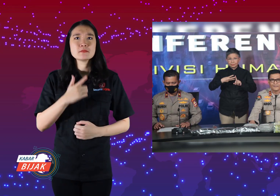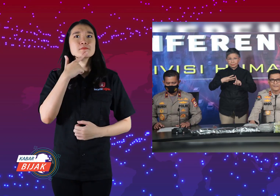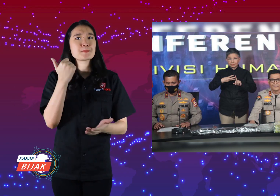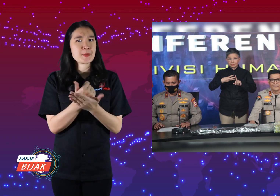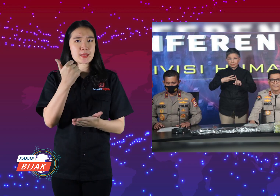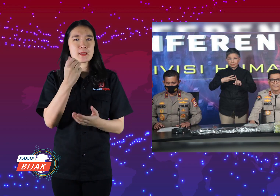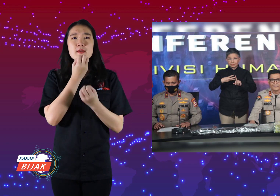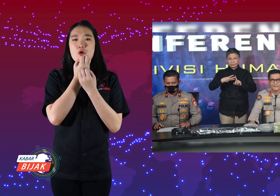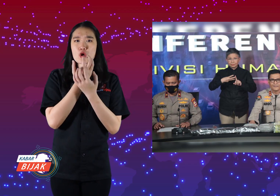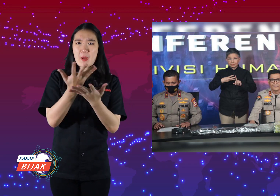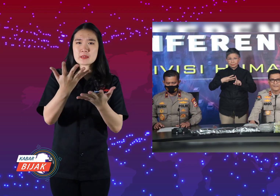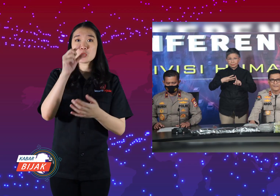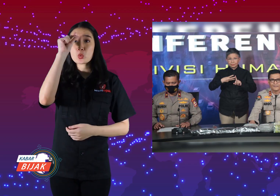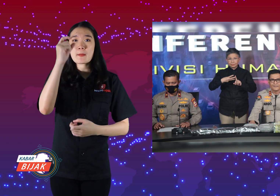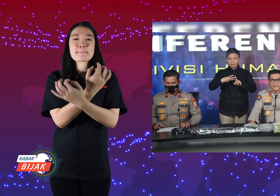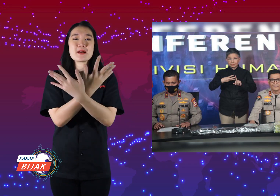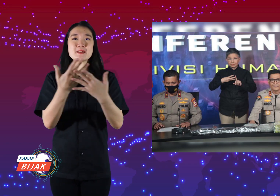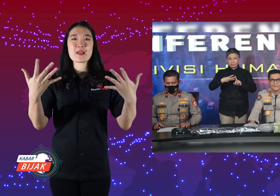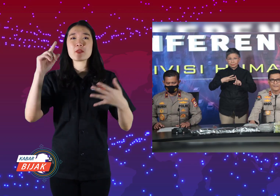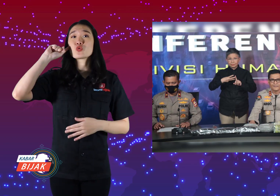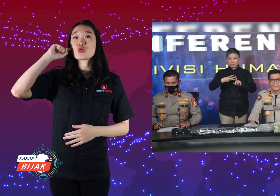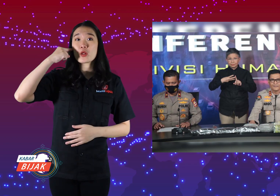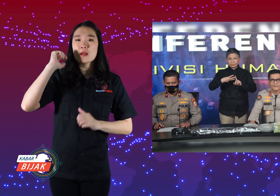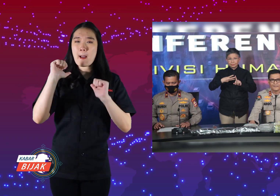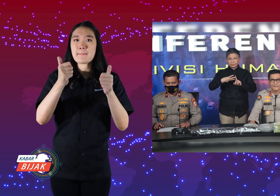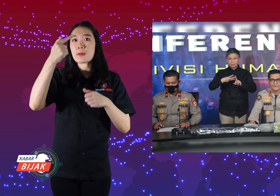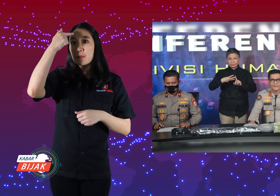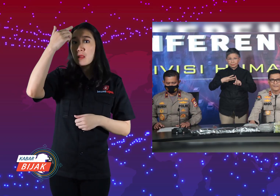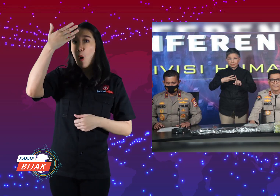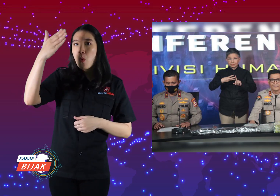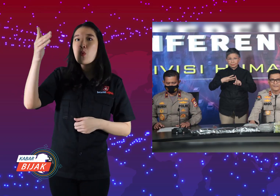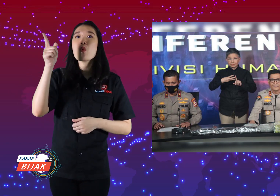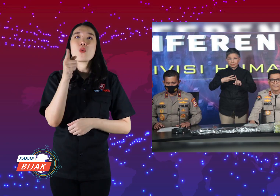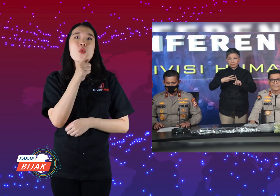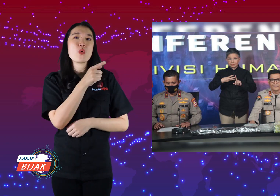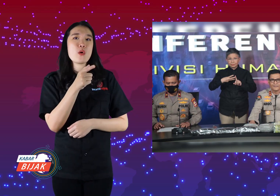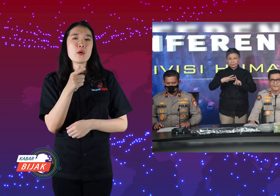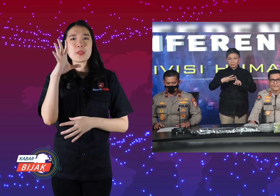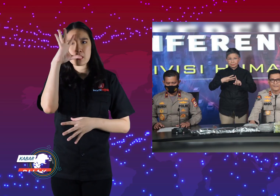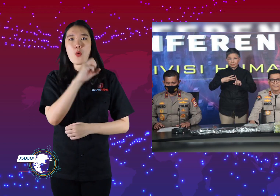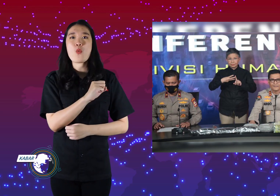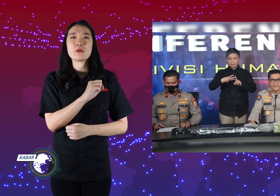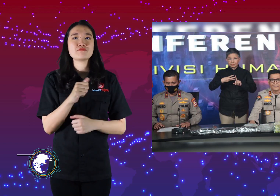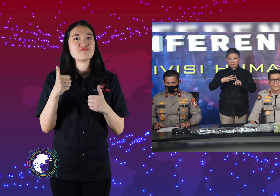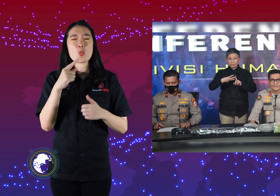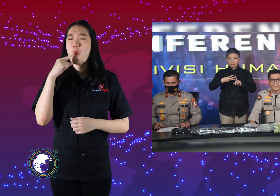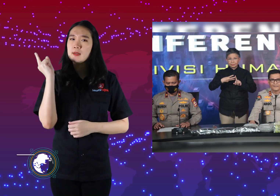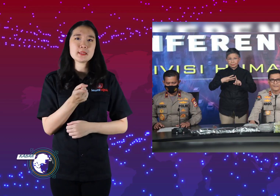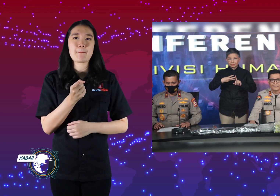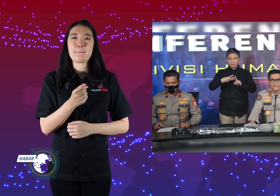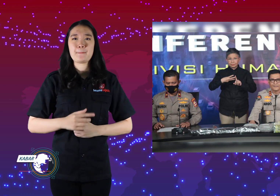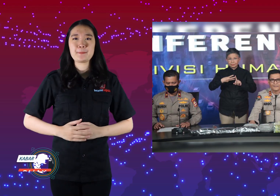This is important so that deaf friends get knowledge and equivalent information.